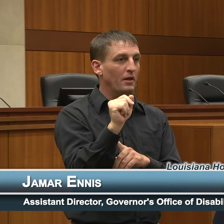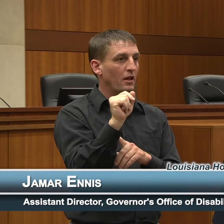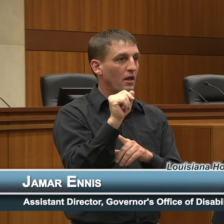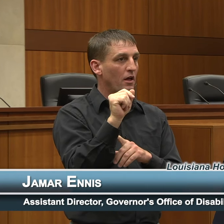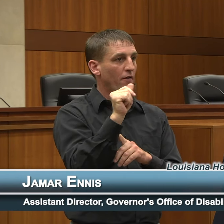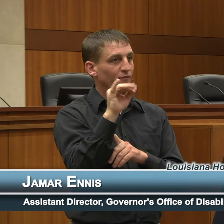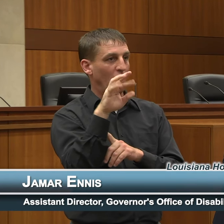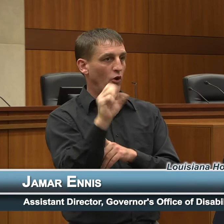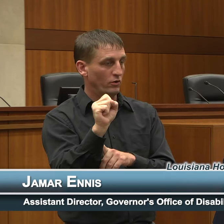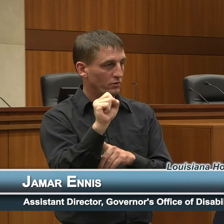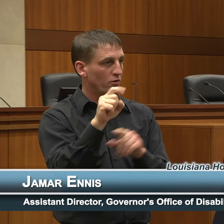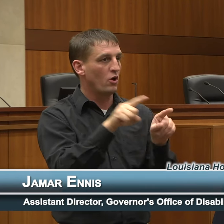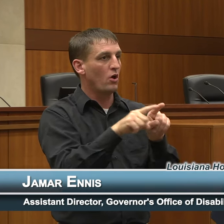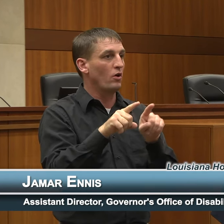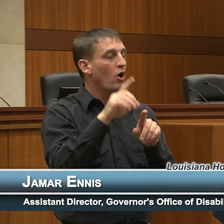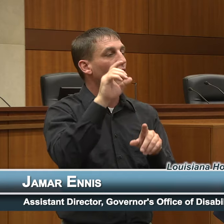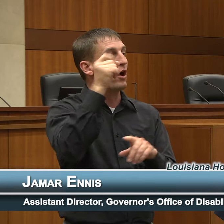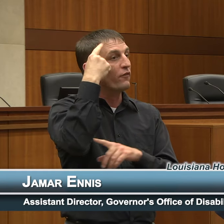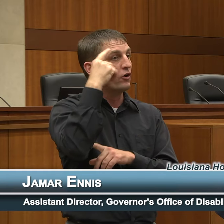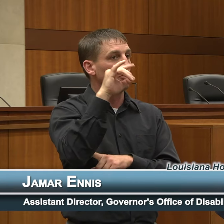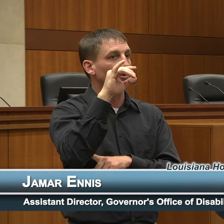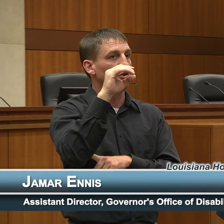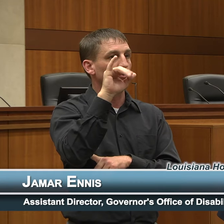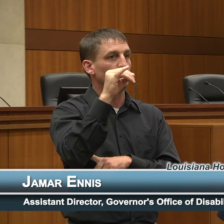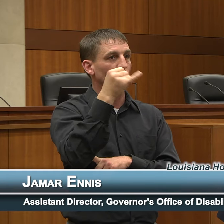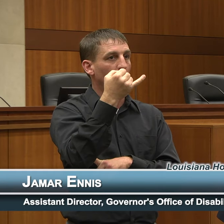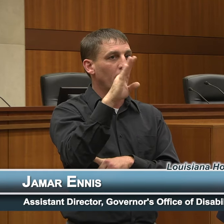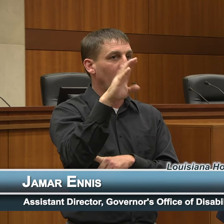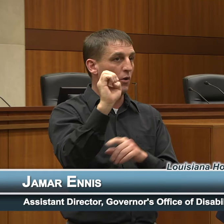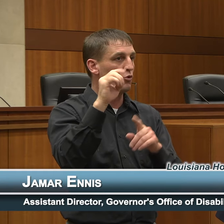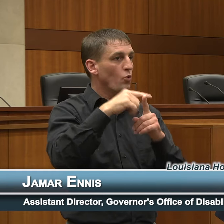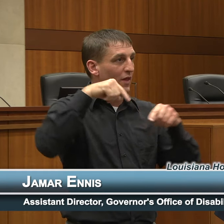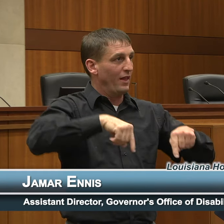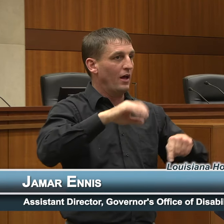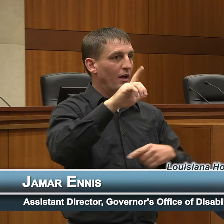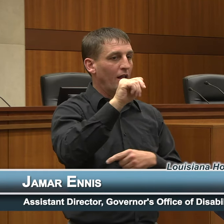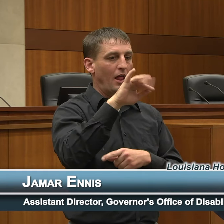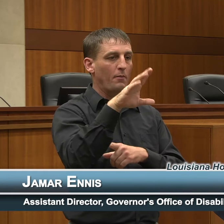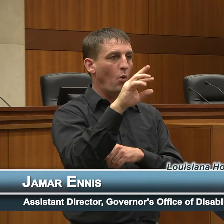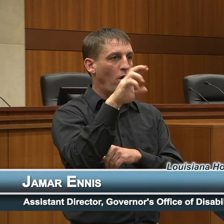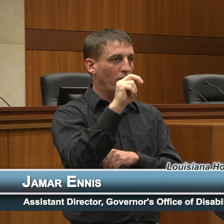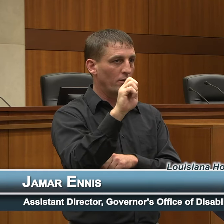Governor John Bel Edwards to the Claiborne Building, for the 2019 GODA